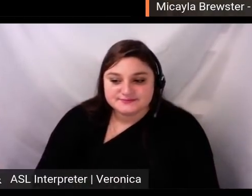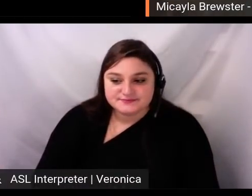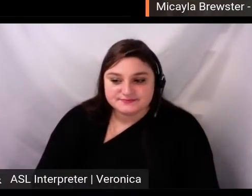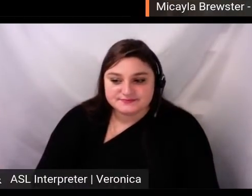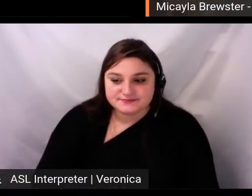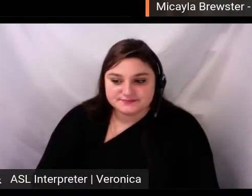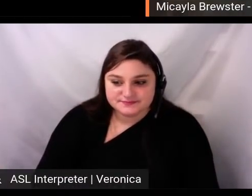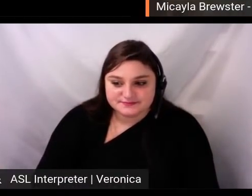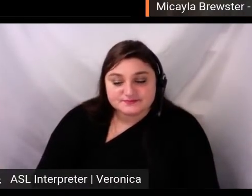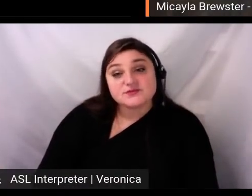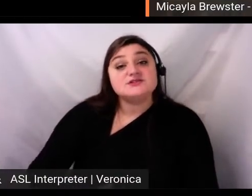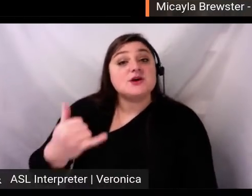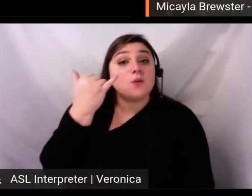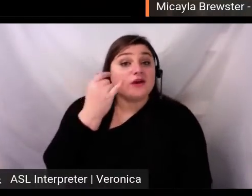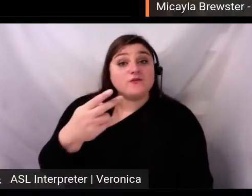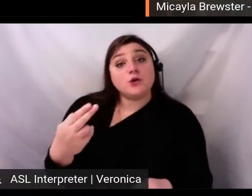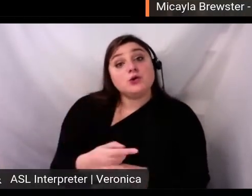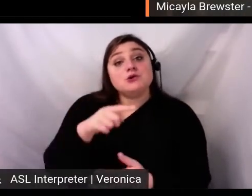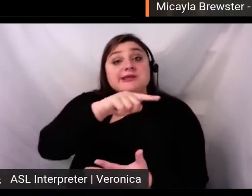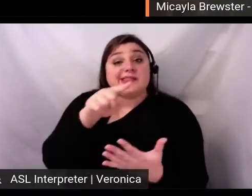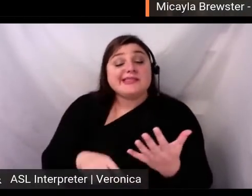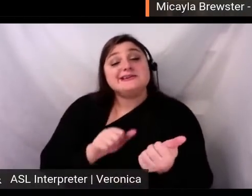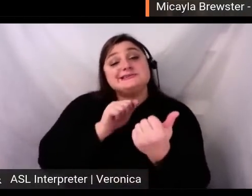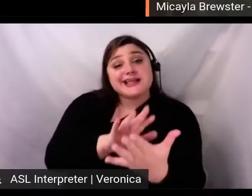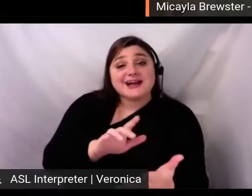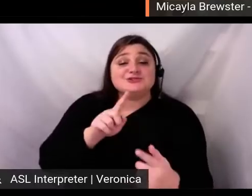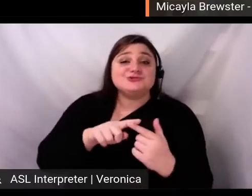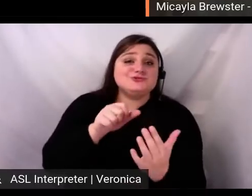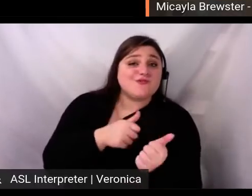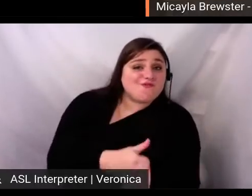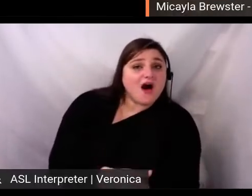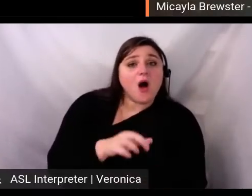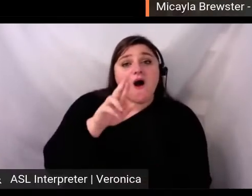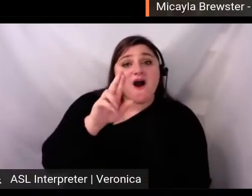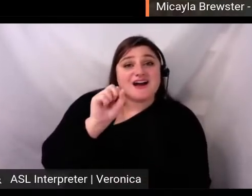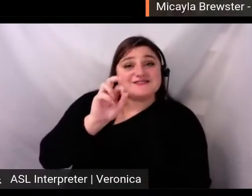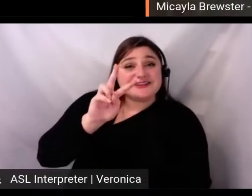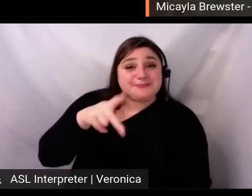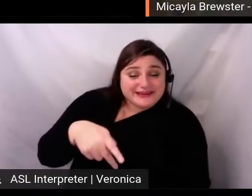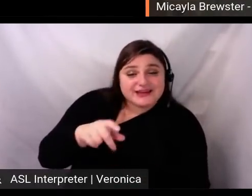RSVPs for an estimated attendance, or to identify groups of people you